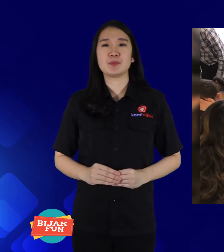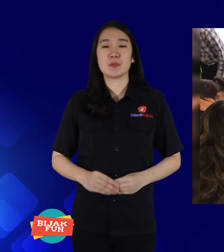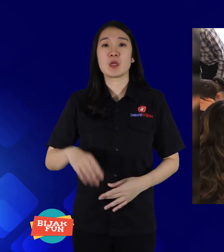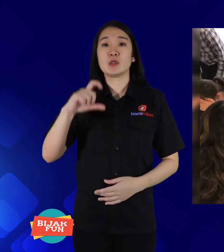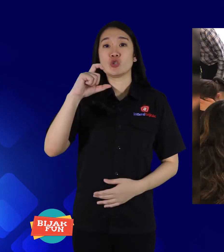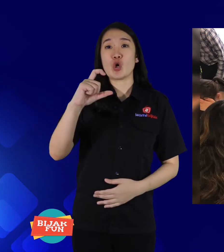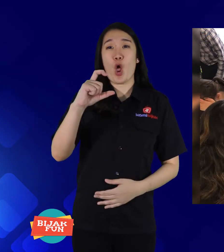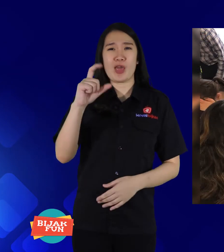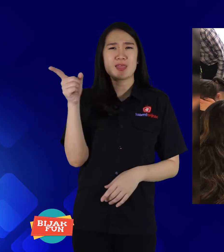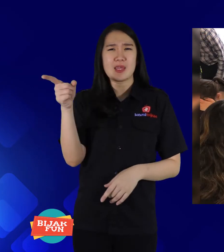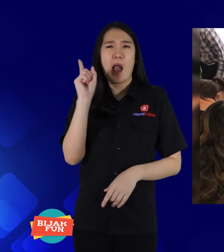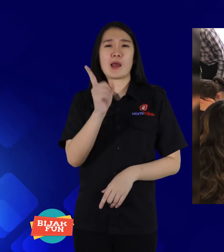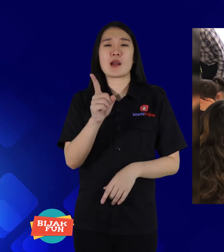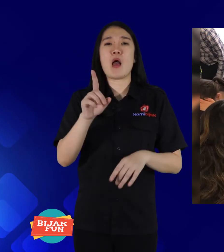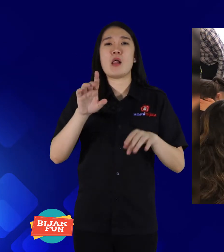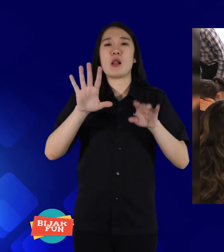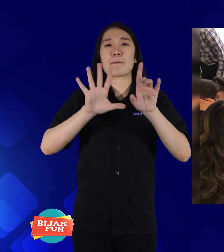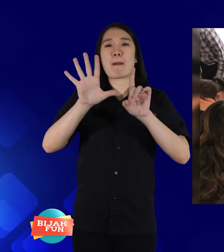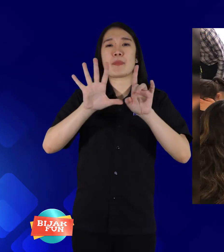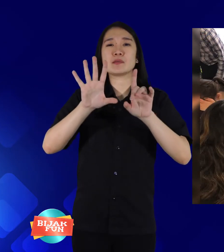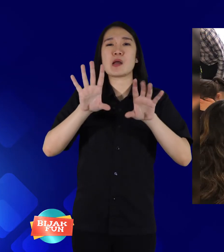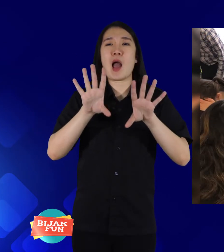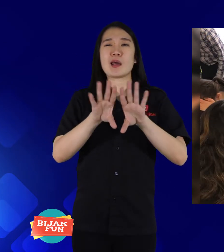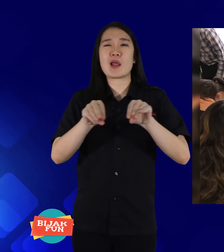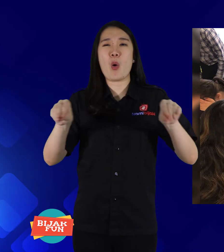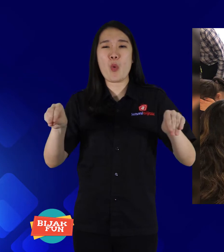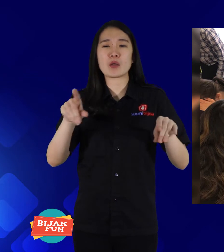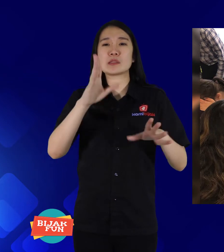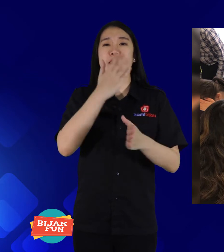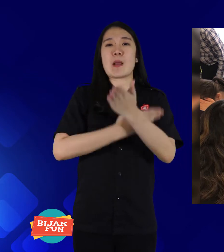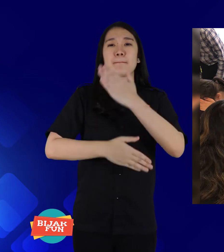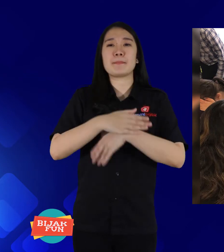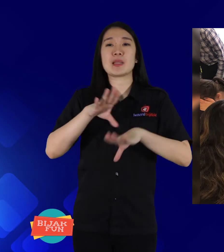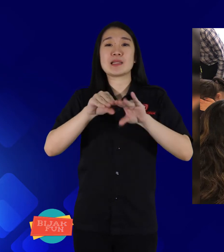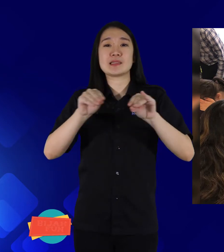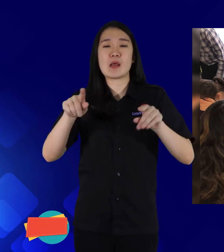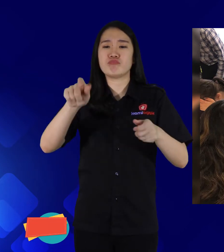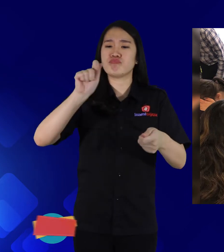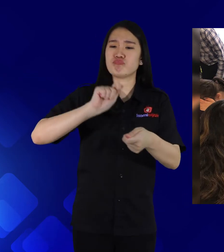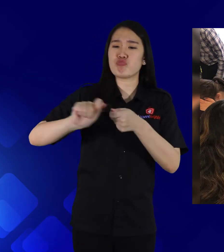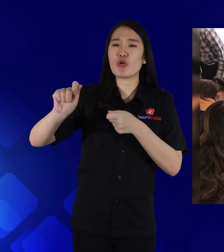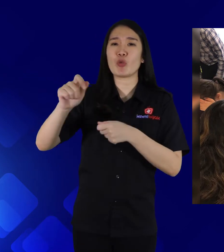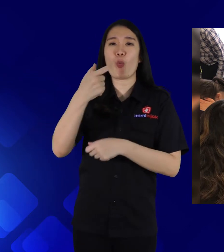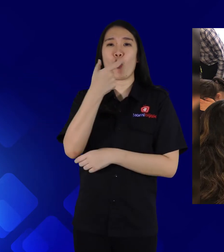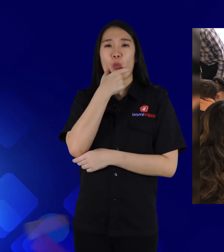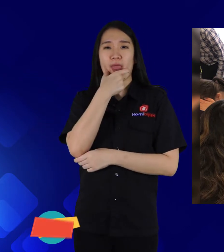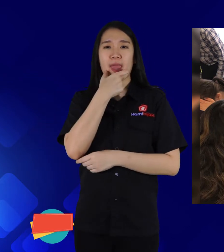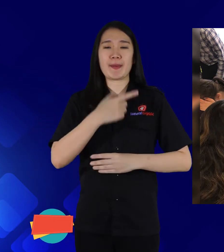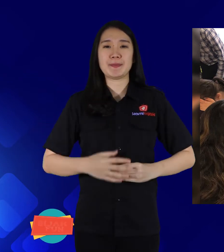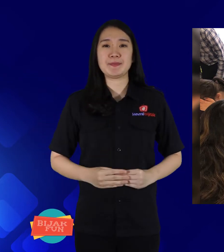At Collettey there are 15 disabled employees who works baking cakes.